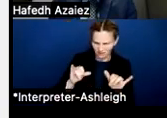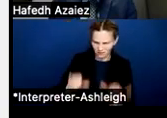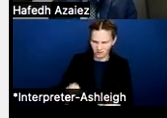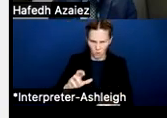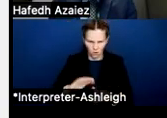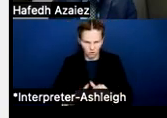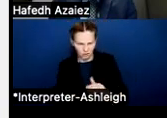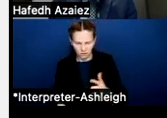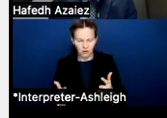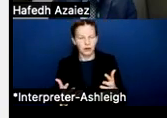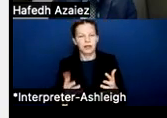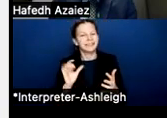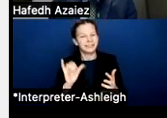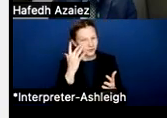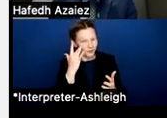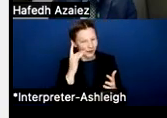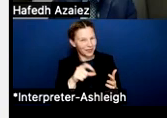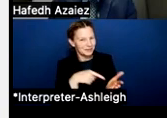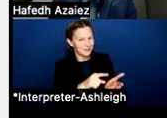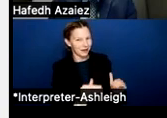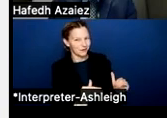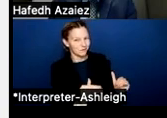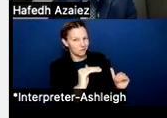And I wanted to speak to that so there was no confusion on what those were.